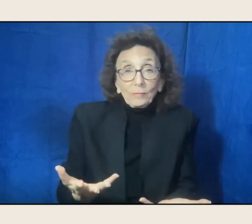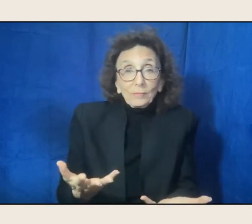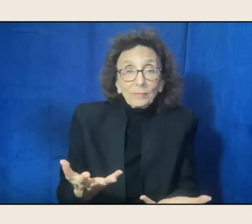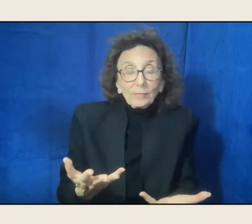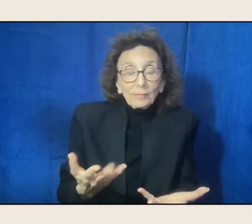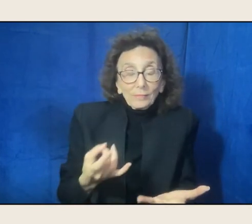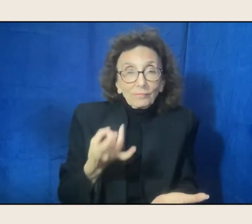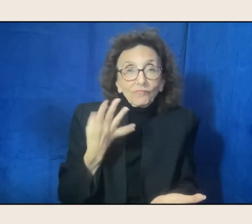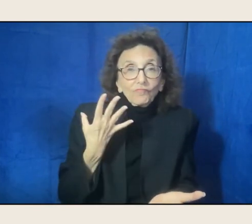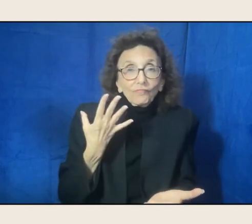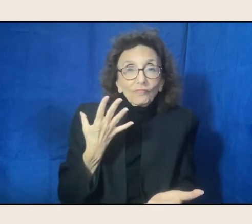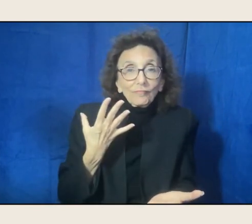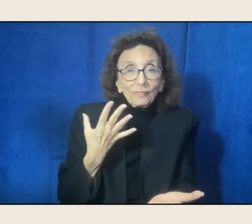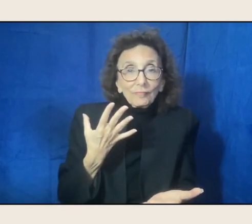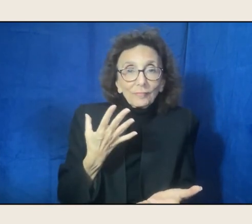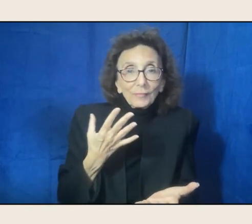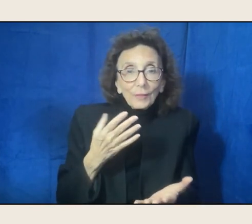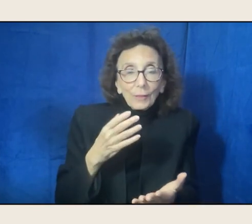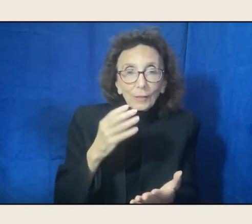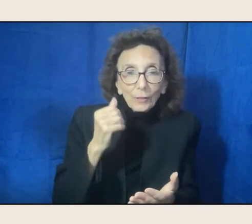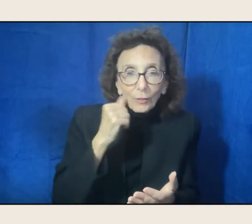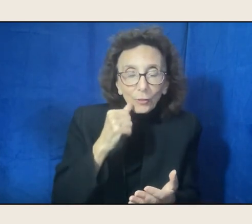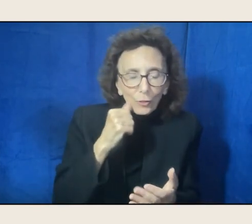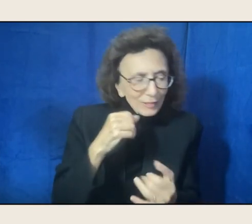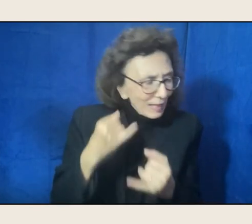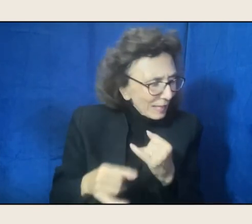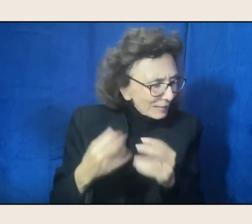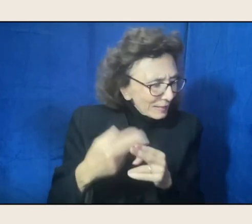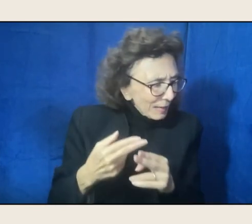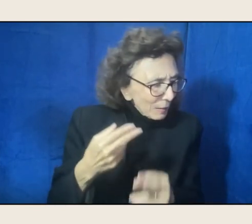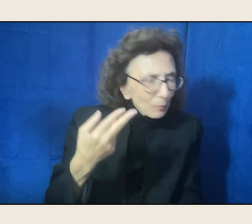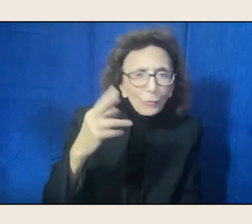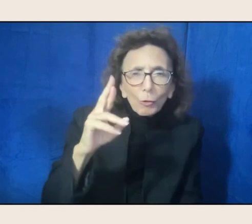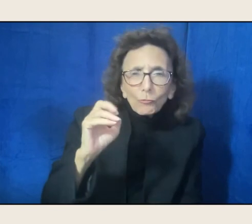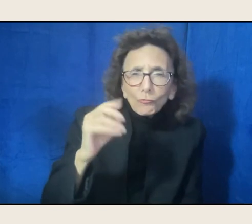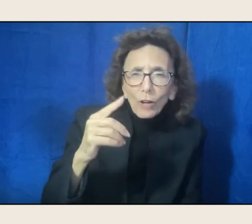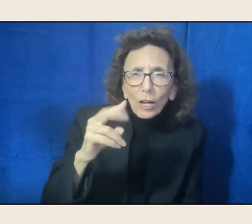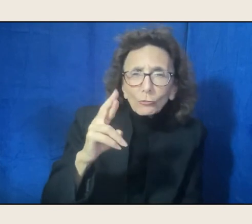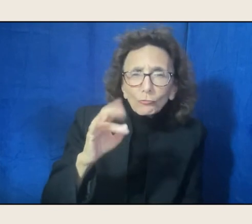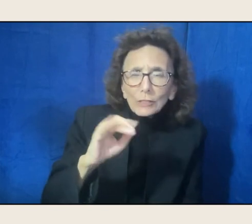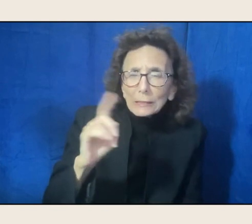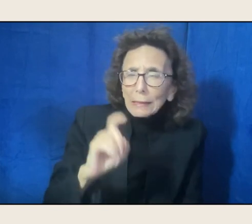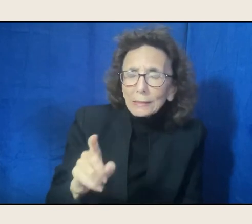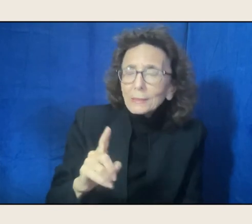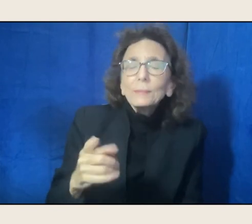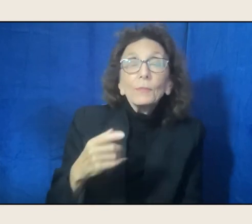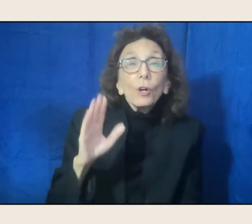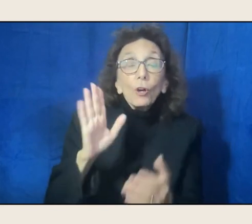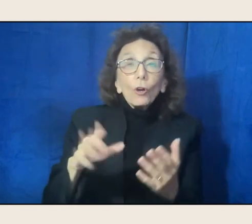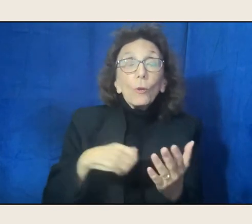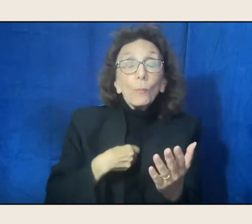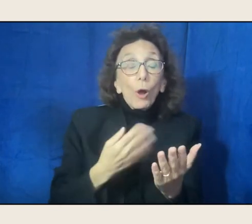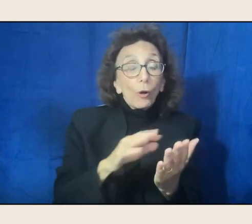her last name, she was like Rodriguez, or something like that, but her poem was just one of the most amazing poems.